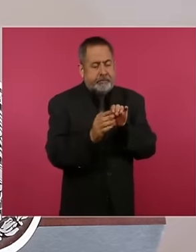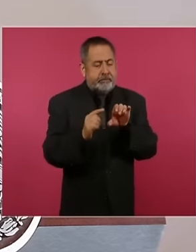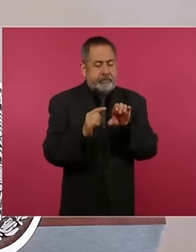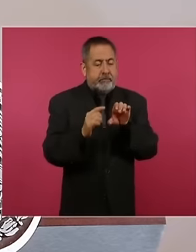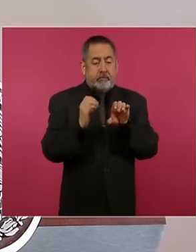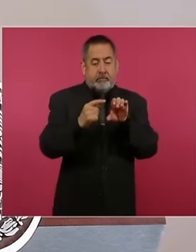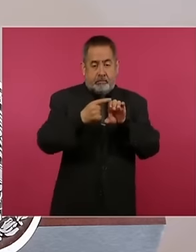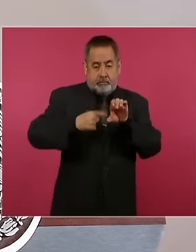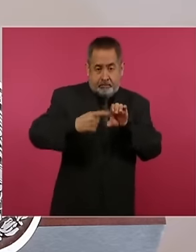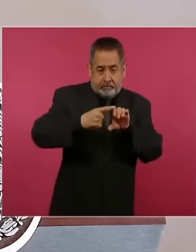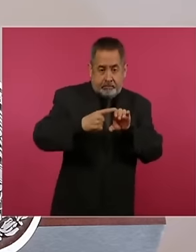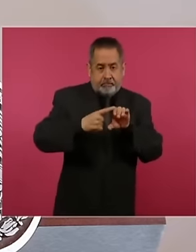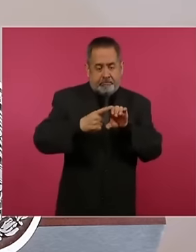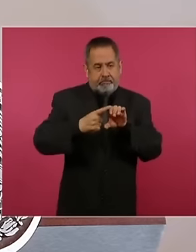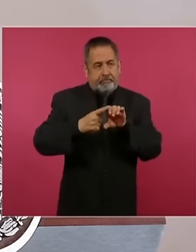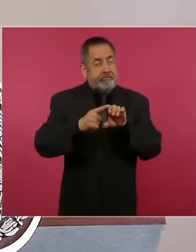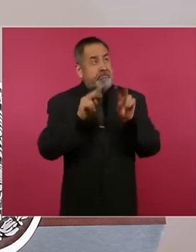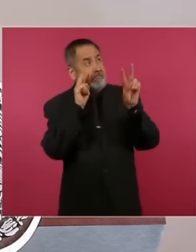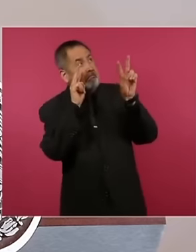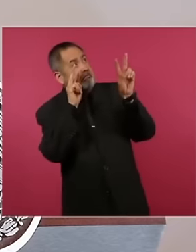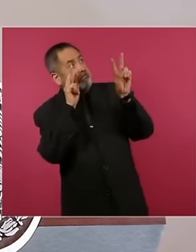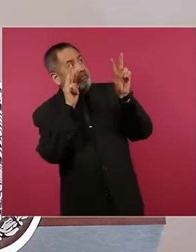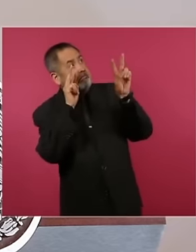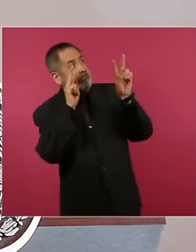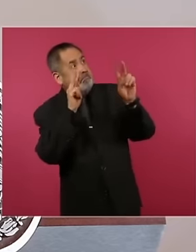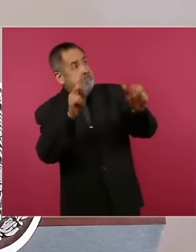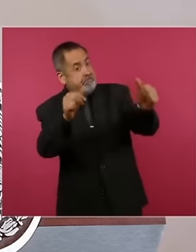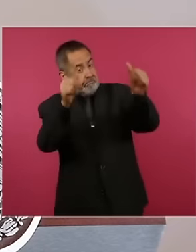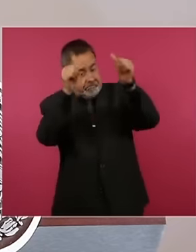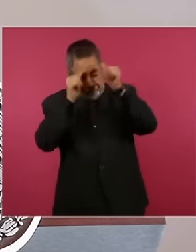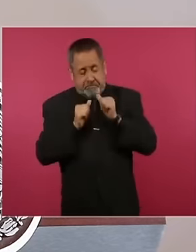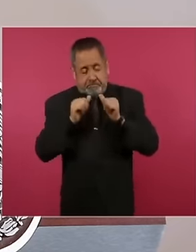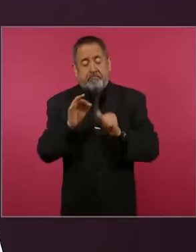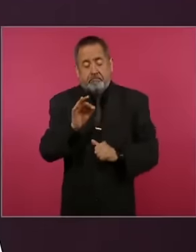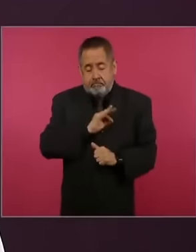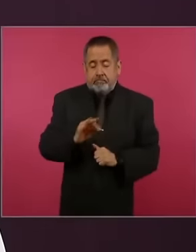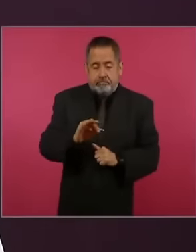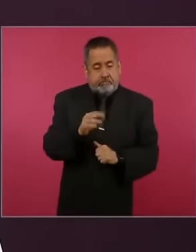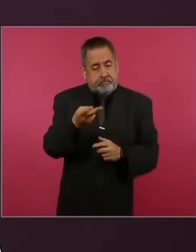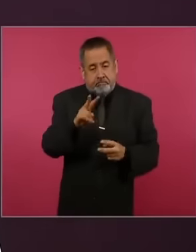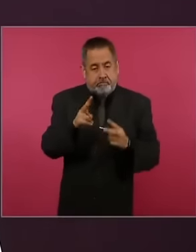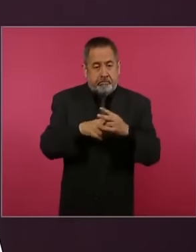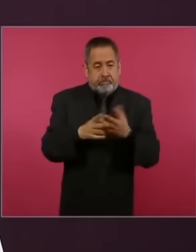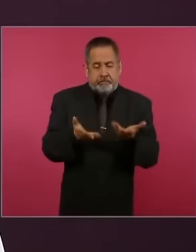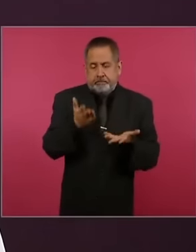vision problem of partial or even total blindness, depending also on the conditions of